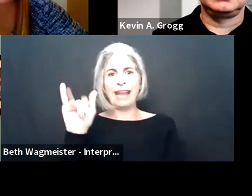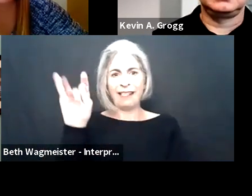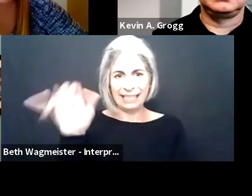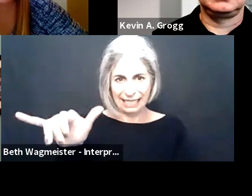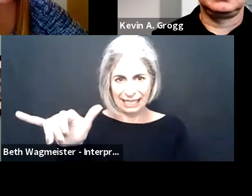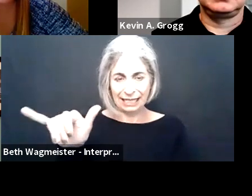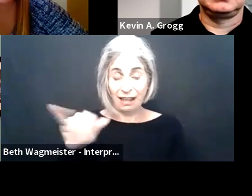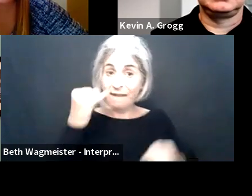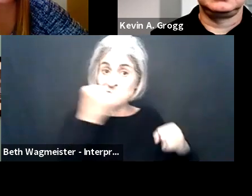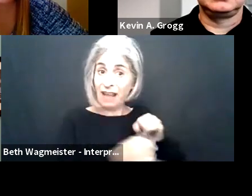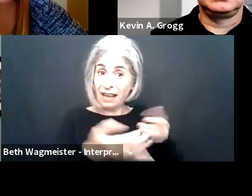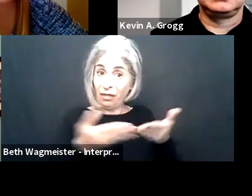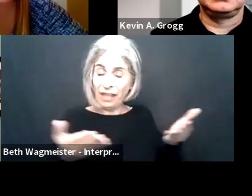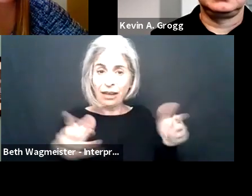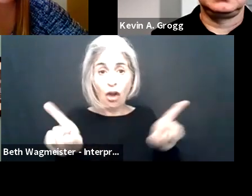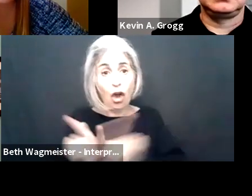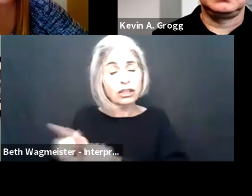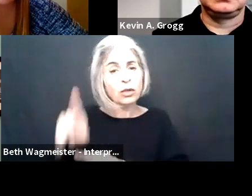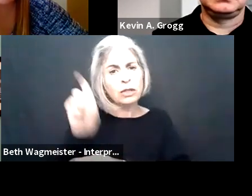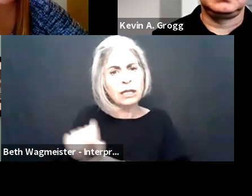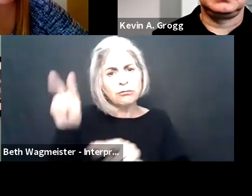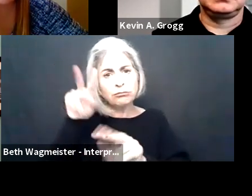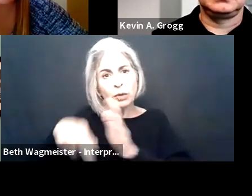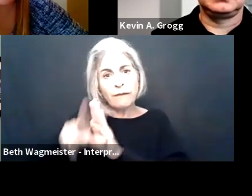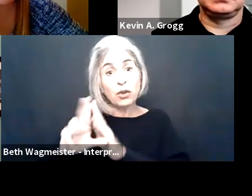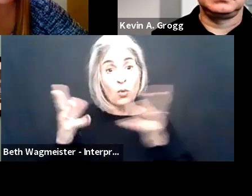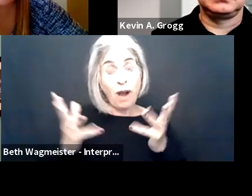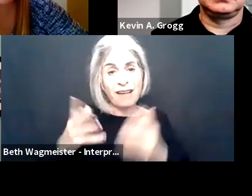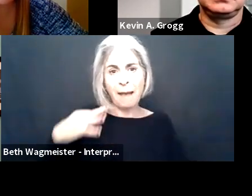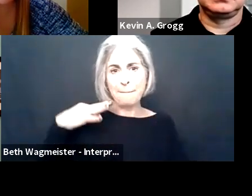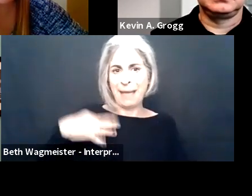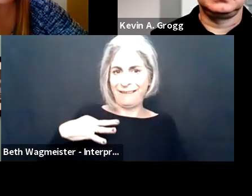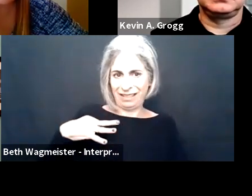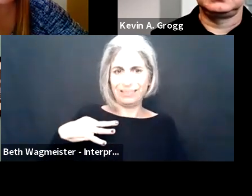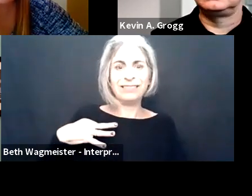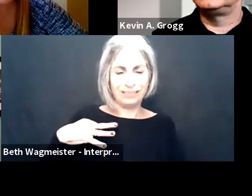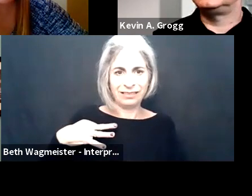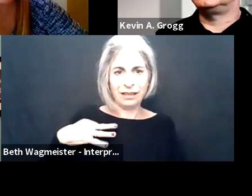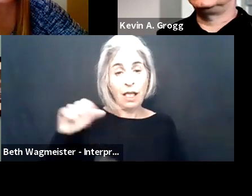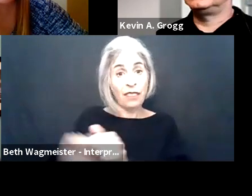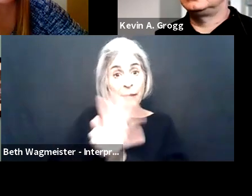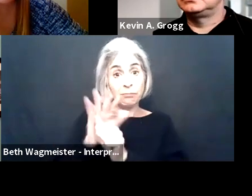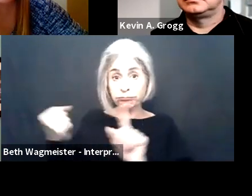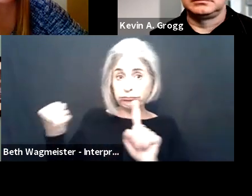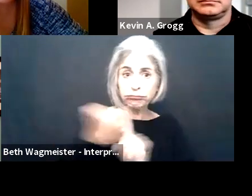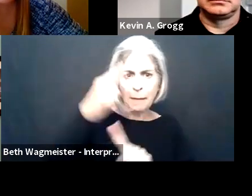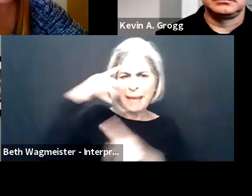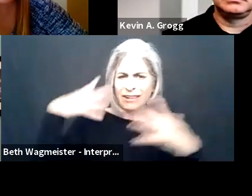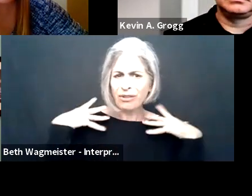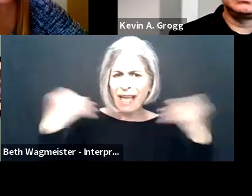in this new reality. And one final thing I think too is that we really need to look at is benefits.